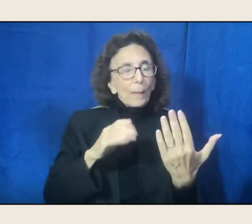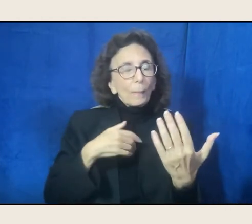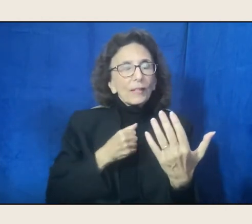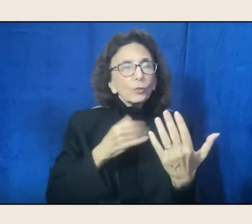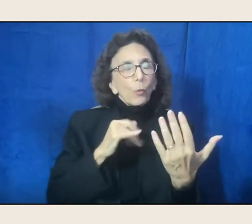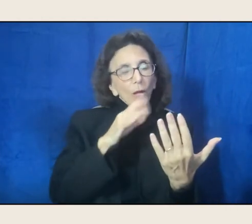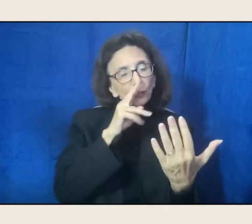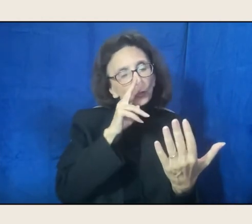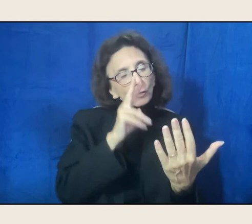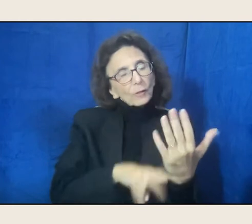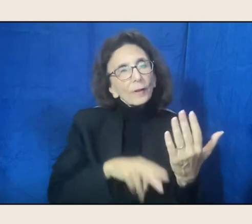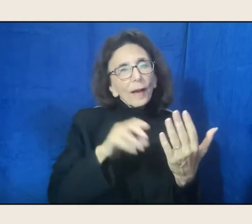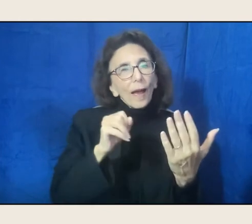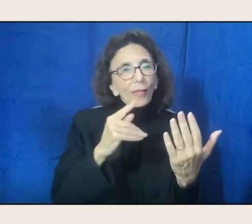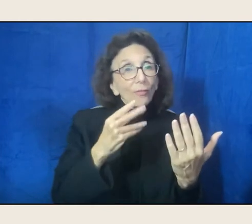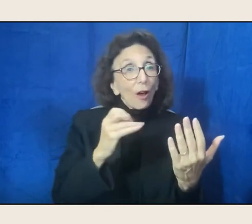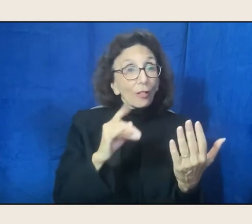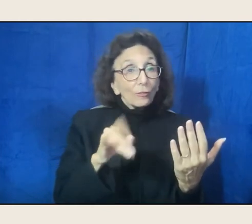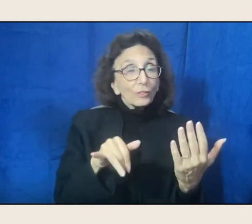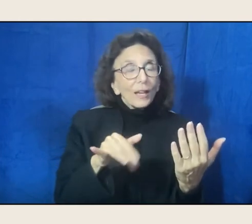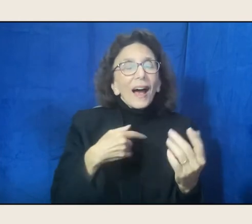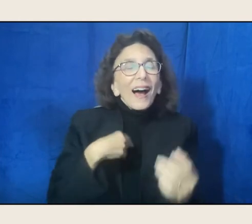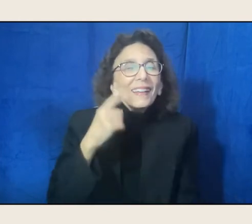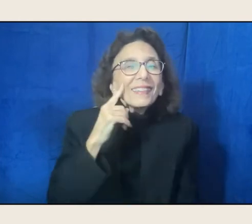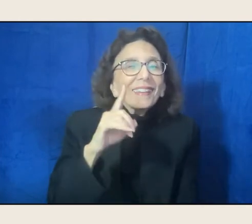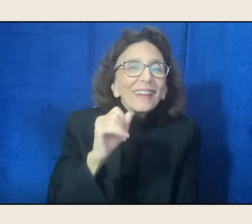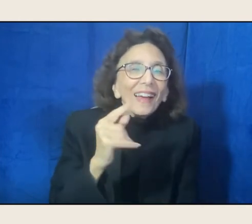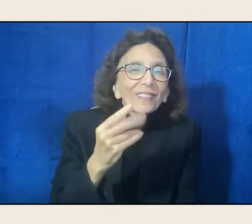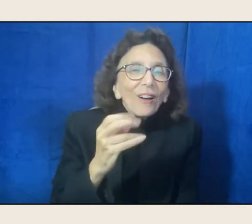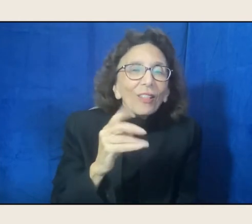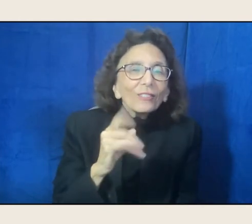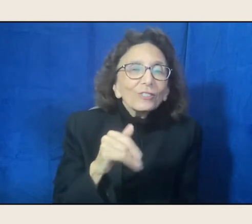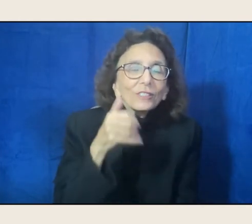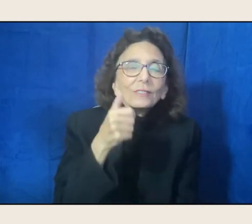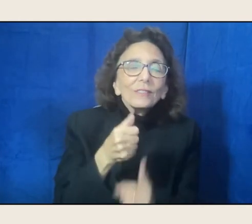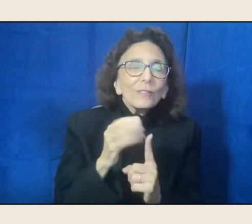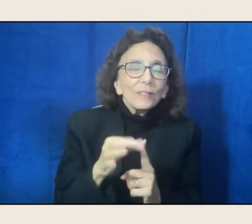because they become like sacred books for us.